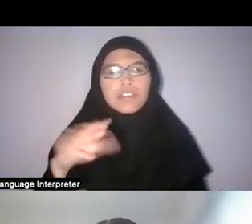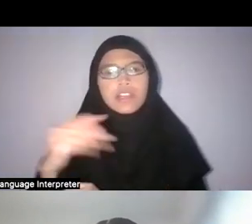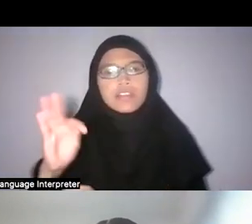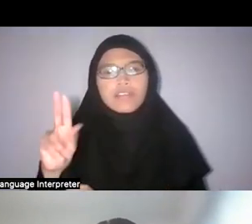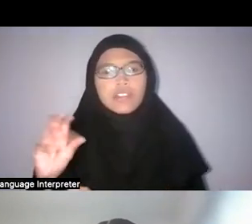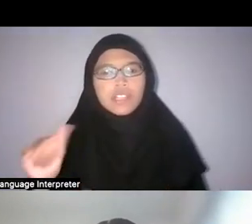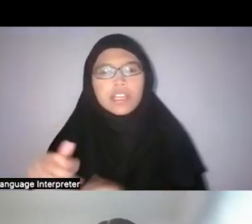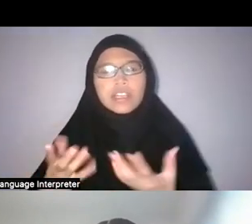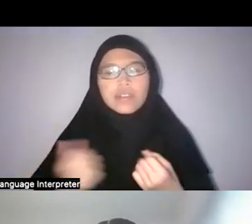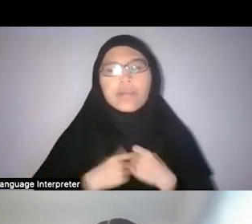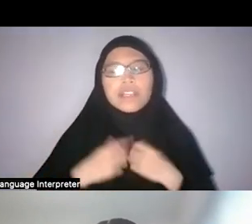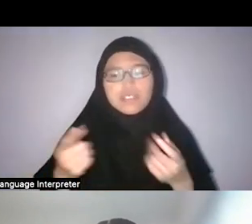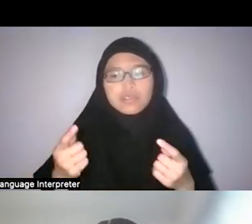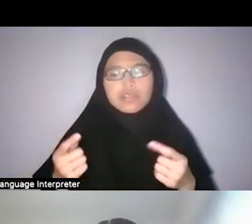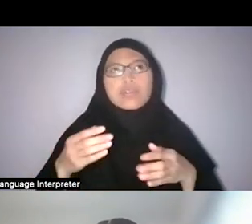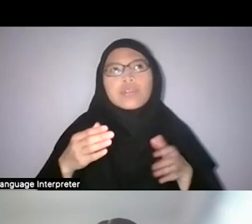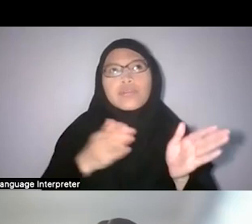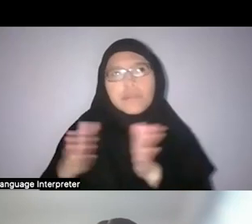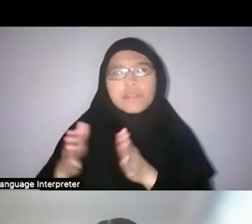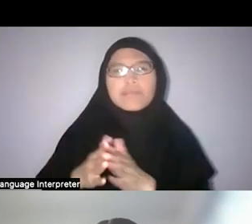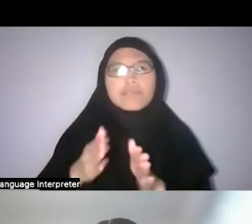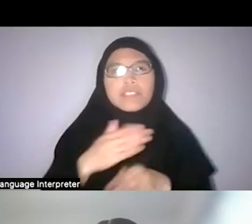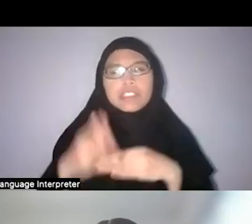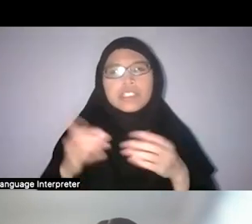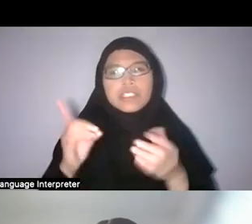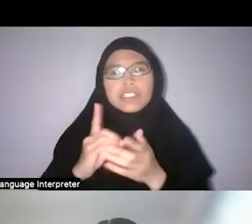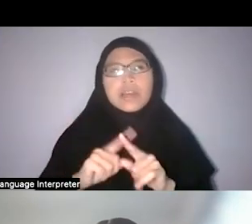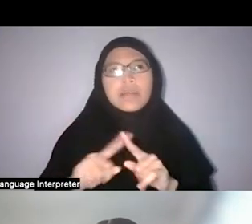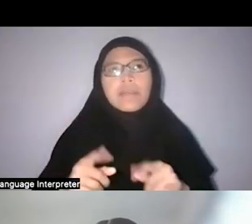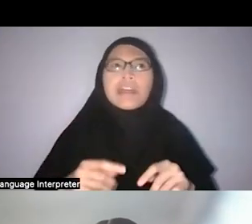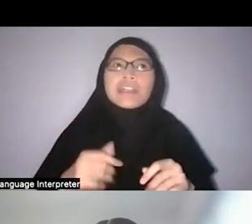because unfortunately he died while coming up with this dictionary.